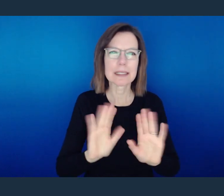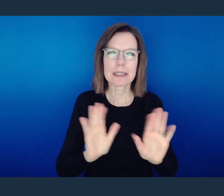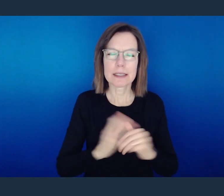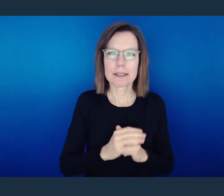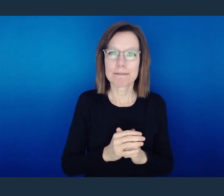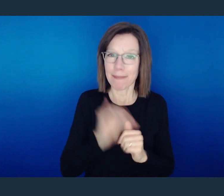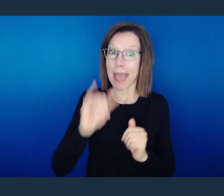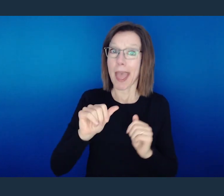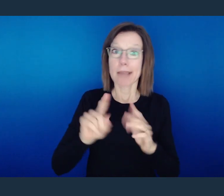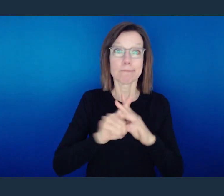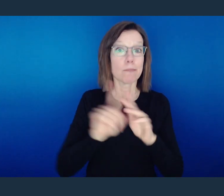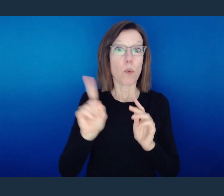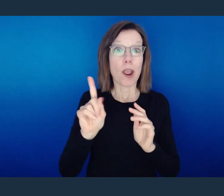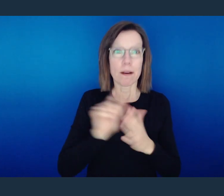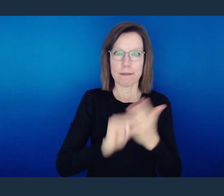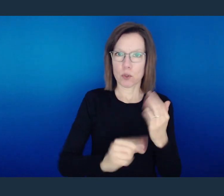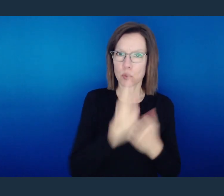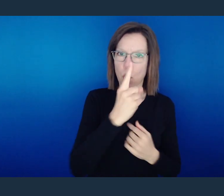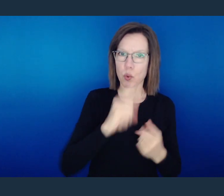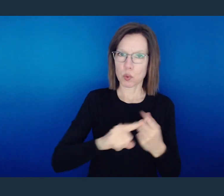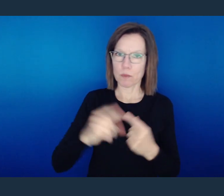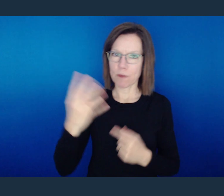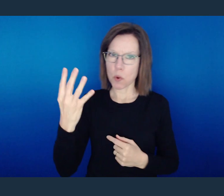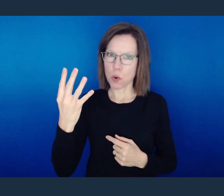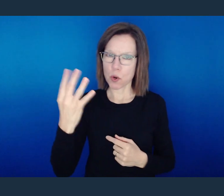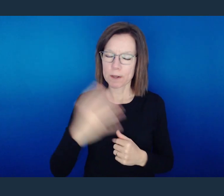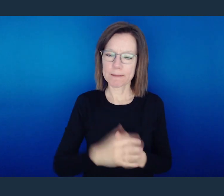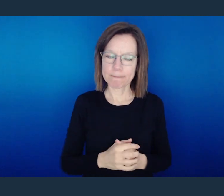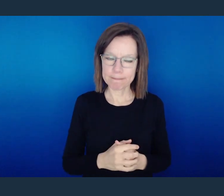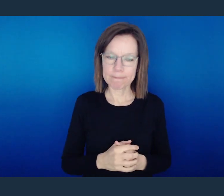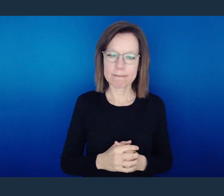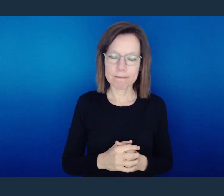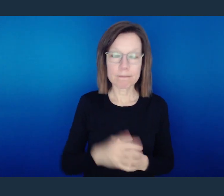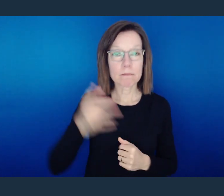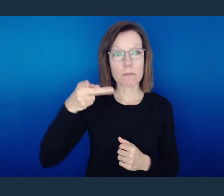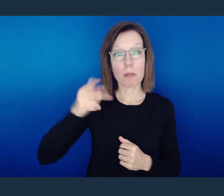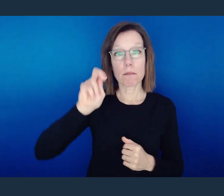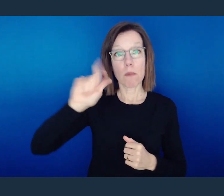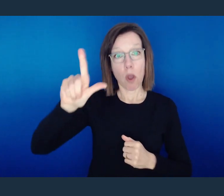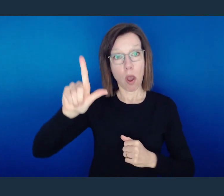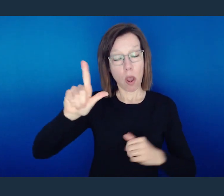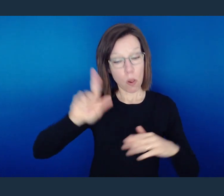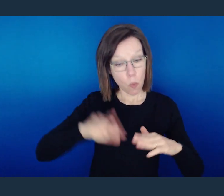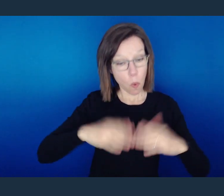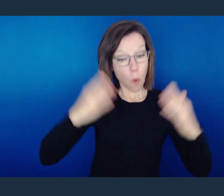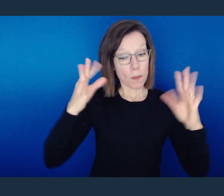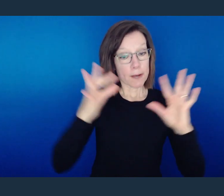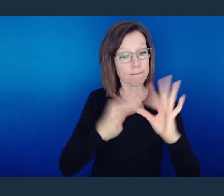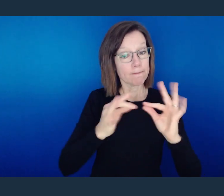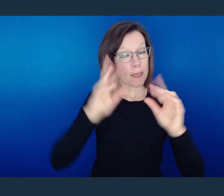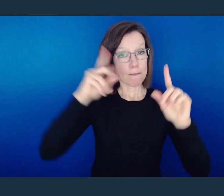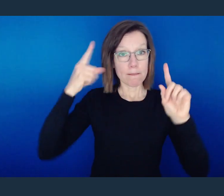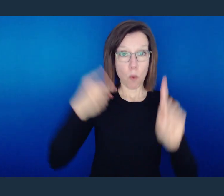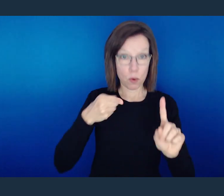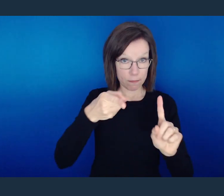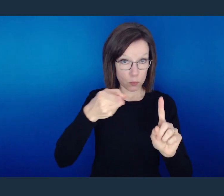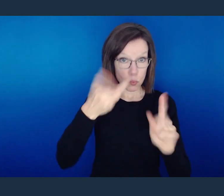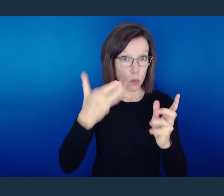We find that here in verses, just right there in verses 1-4. Paul begins this section very much talking to that.